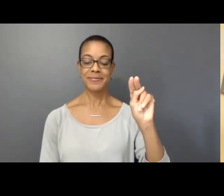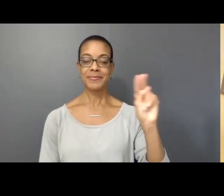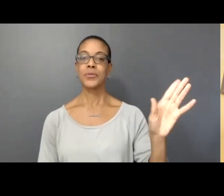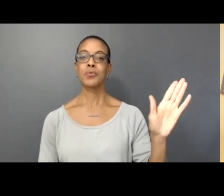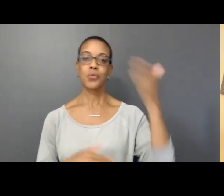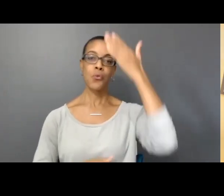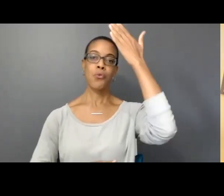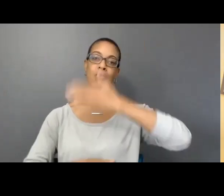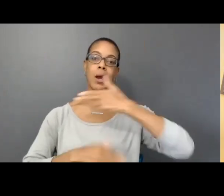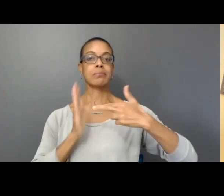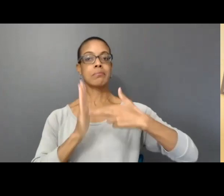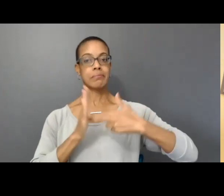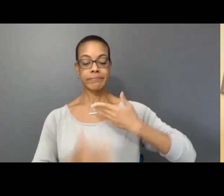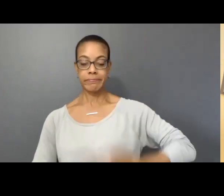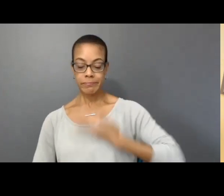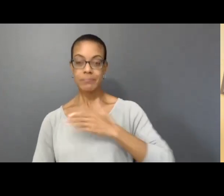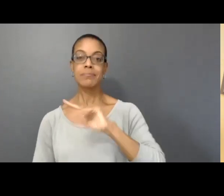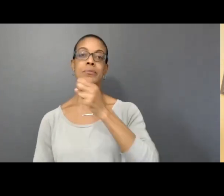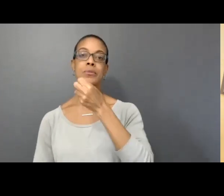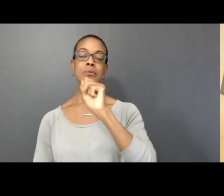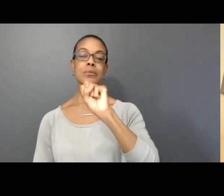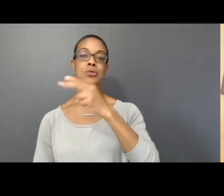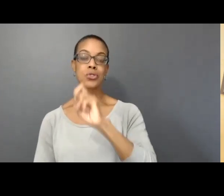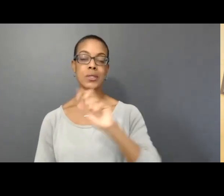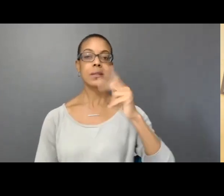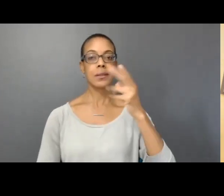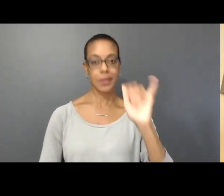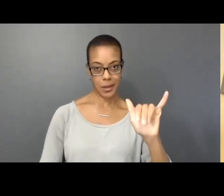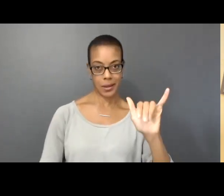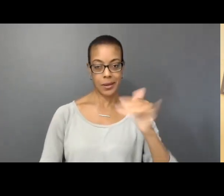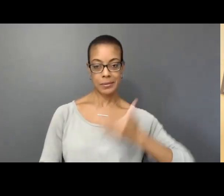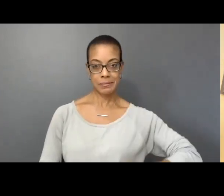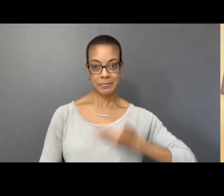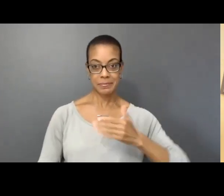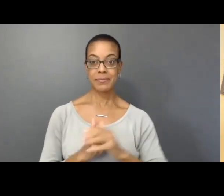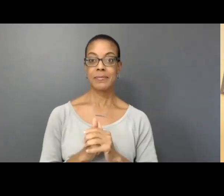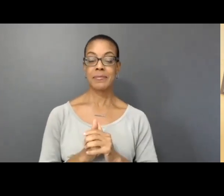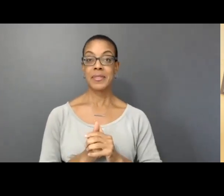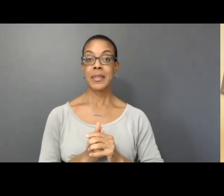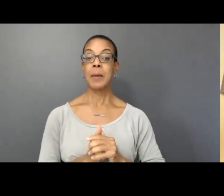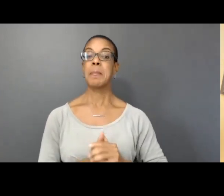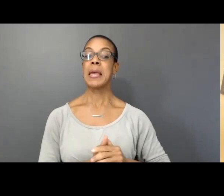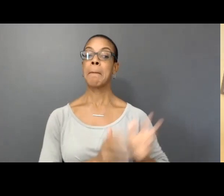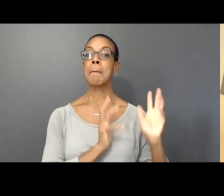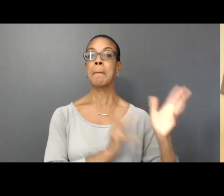I use she and they pronouns, I will be in the chat answering any technical questions that you have.